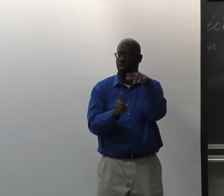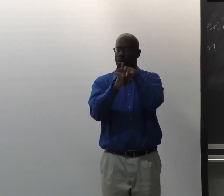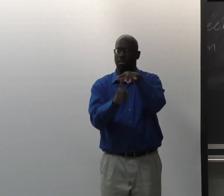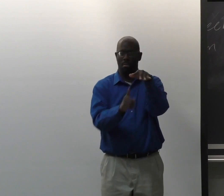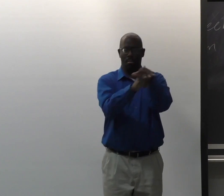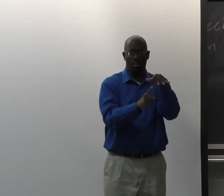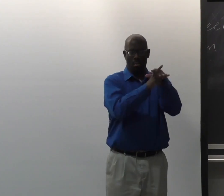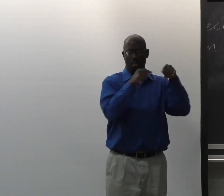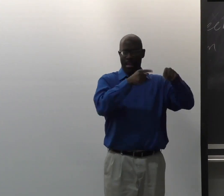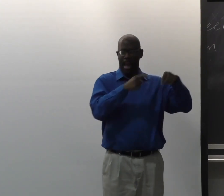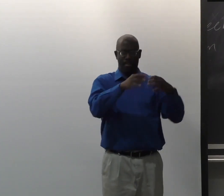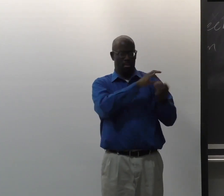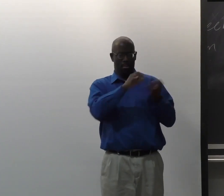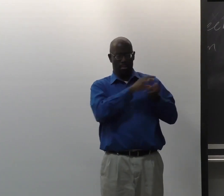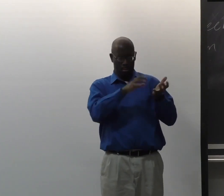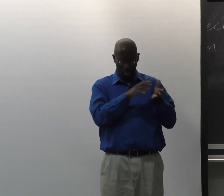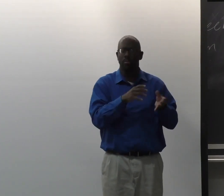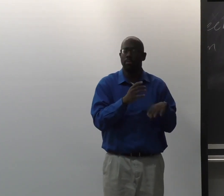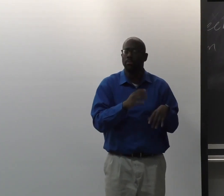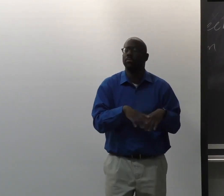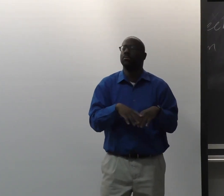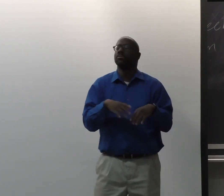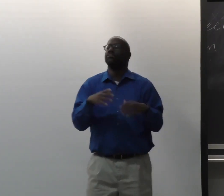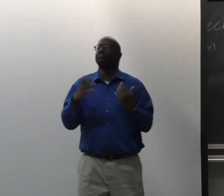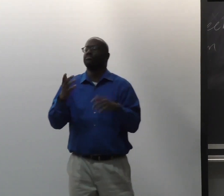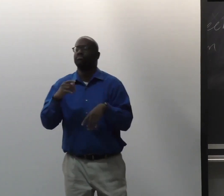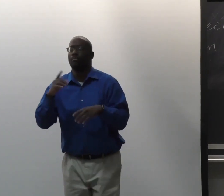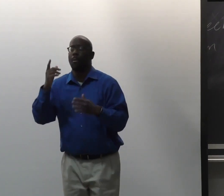Those features start to pop up during those interminglings.